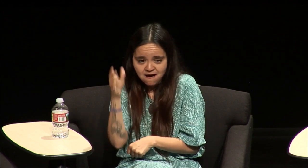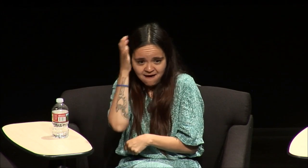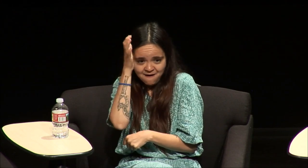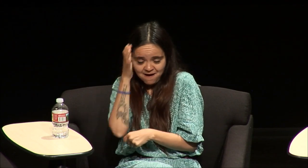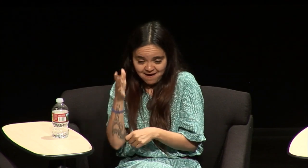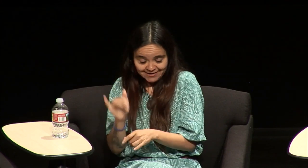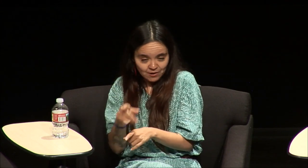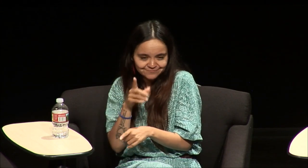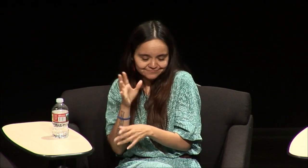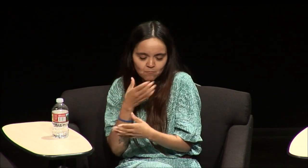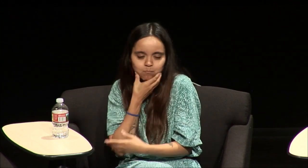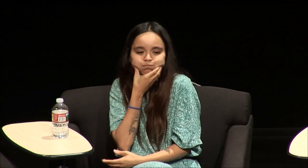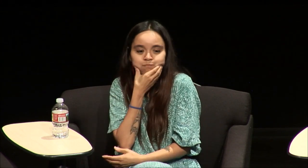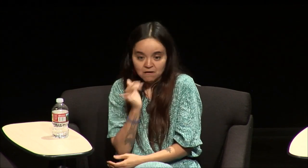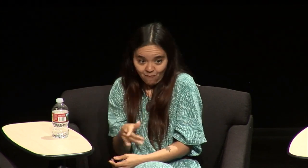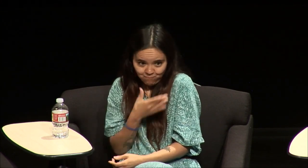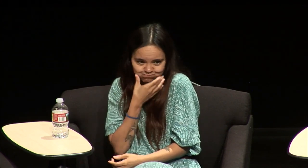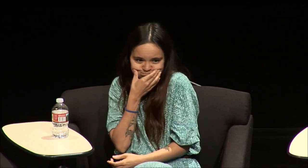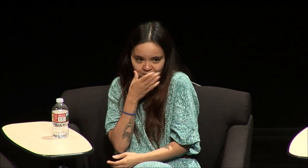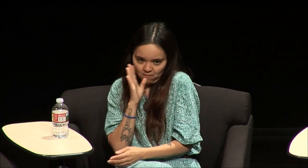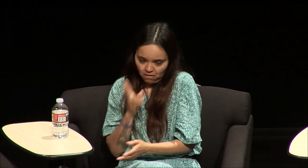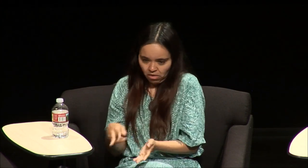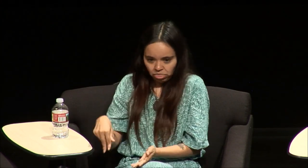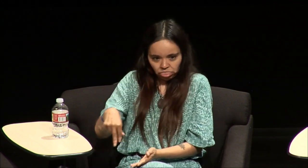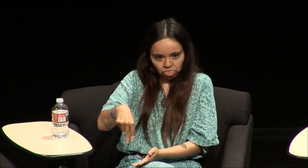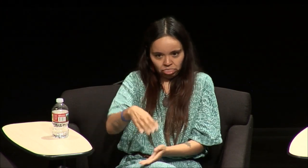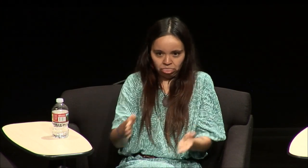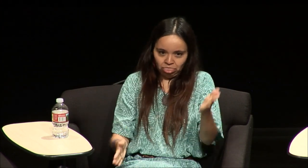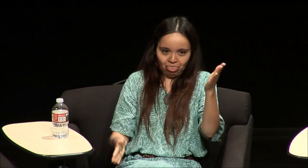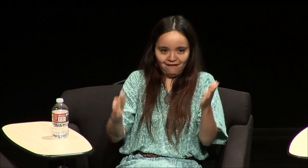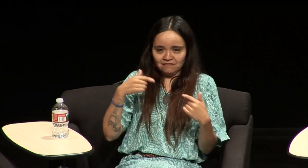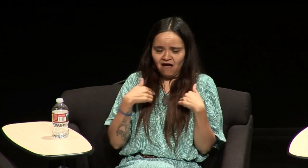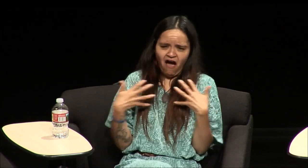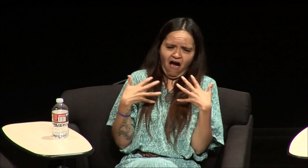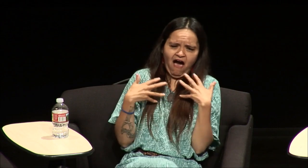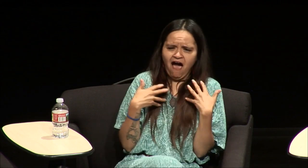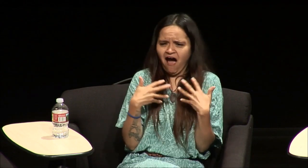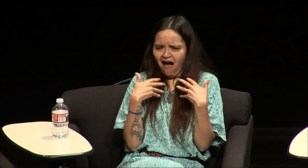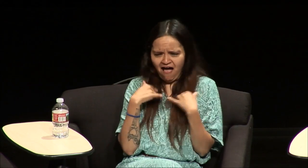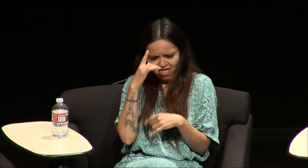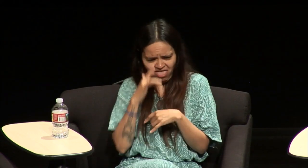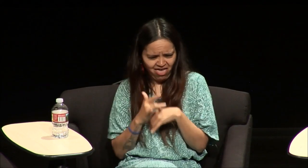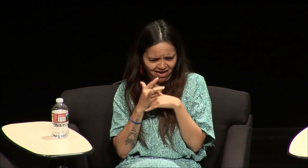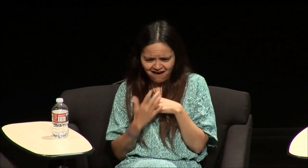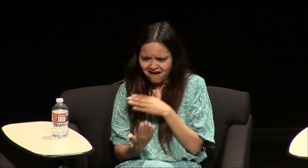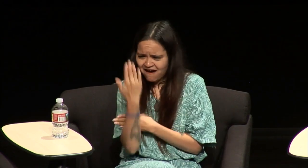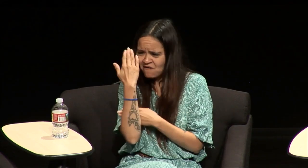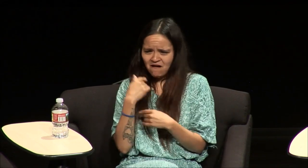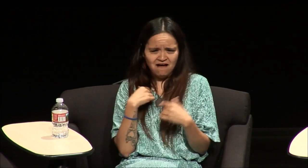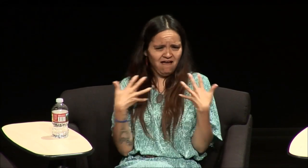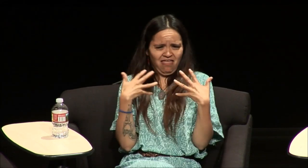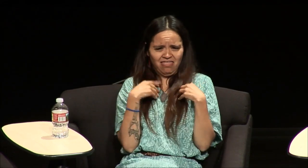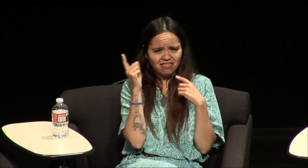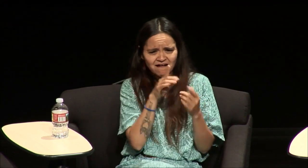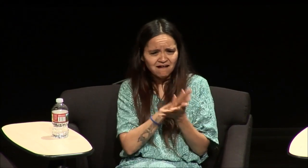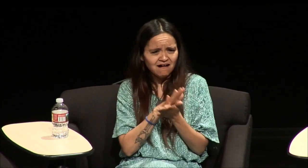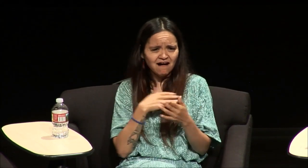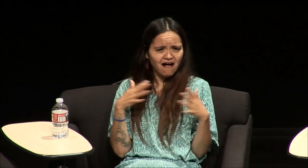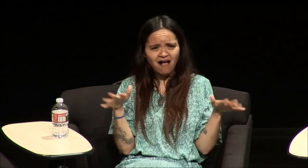what you got to do to the Cabbage Patch doll they're Cabbage Patch so we'll come alive and I was afraid like I used to think that my Cabbage Patch doll was